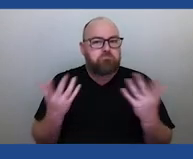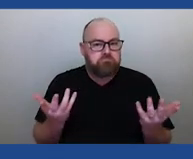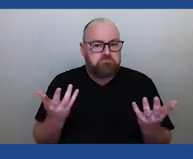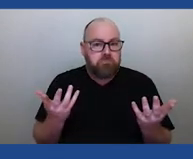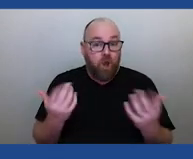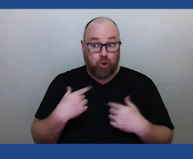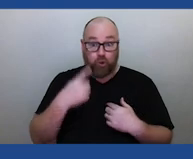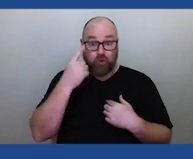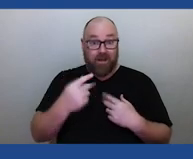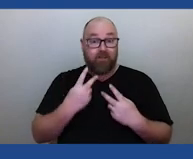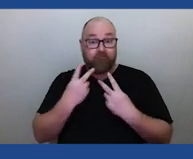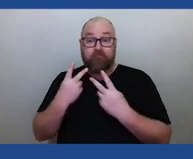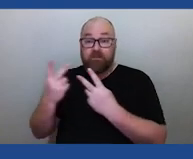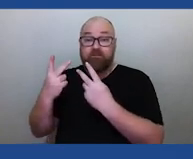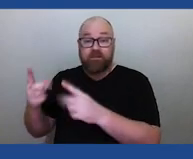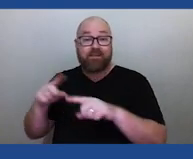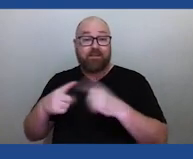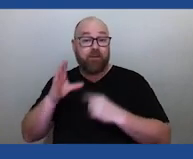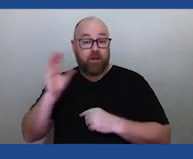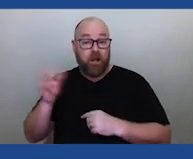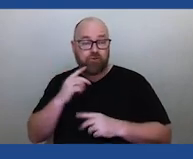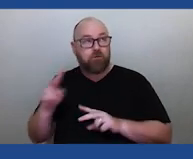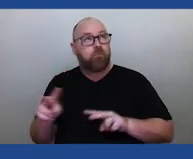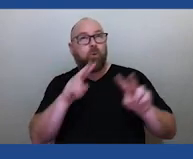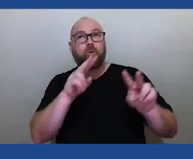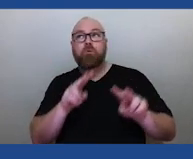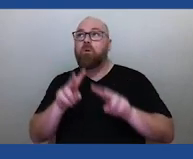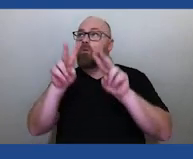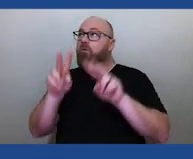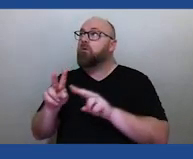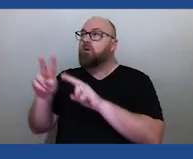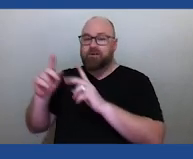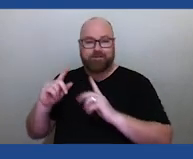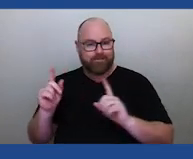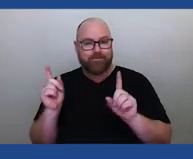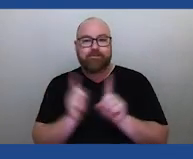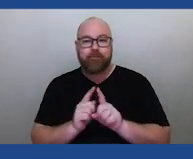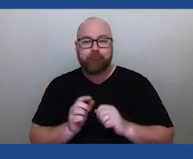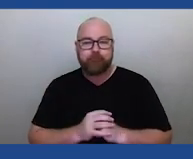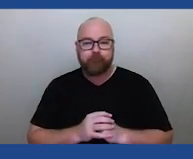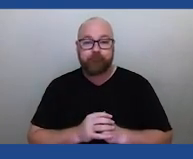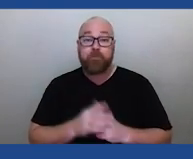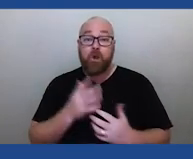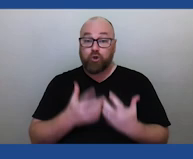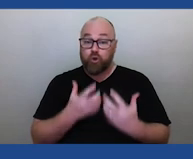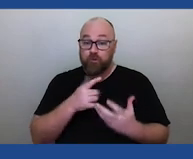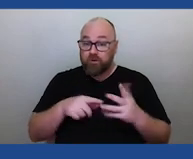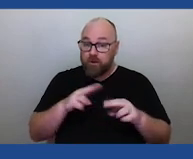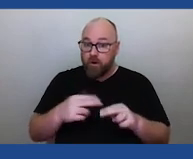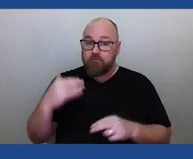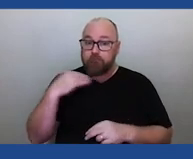and see extreme similarities in how they're put together. And at the University of Melbourne, we've got a whole team